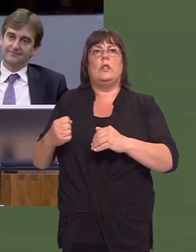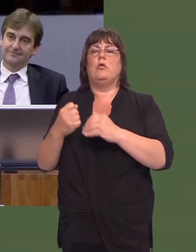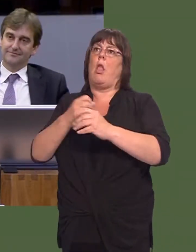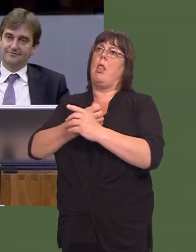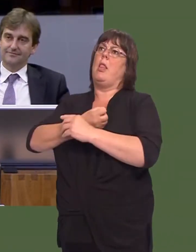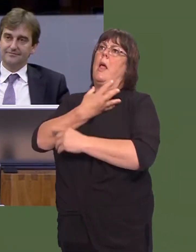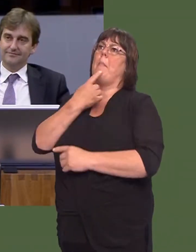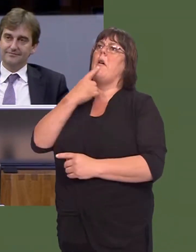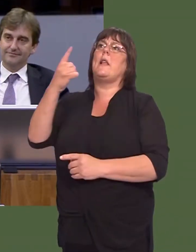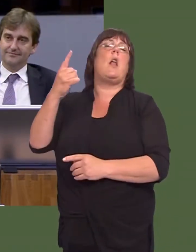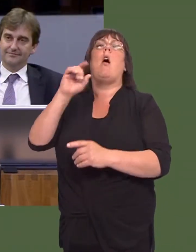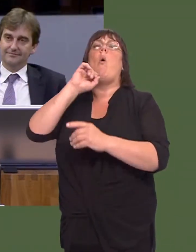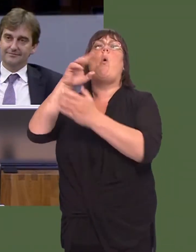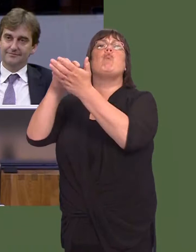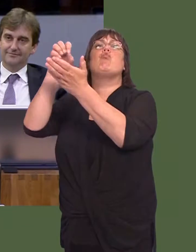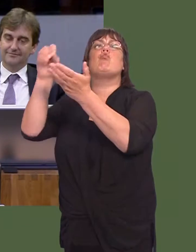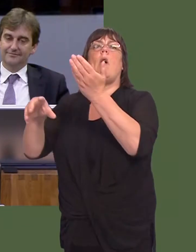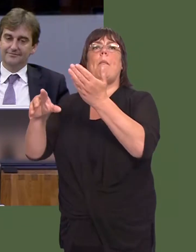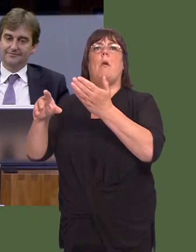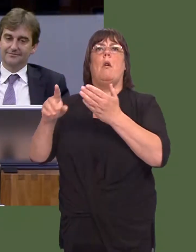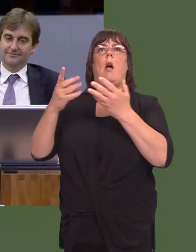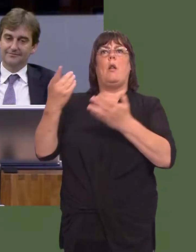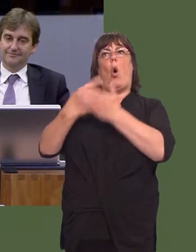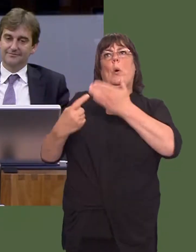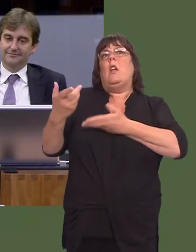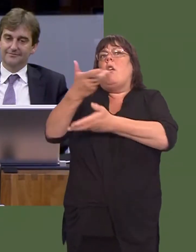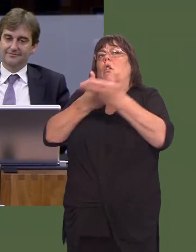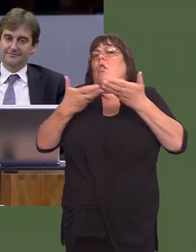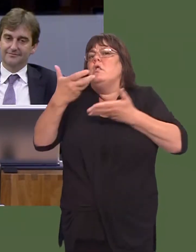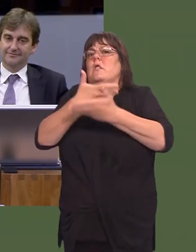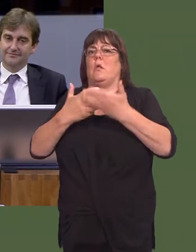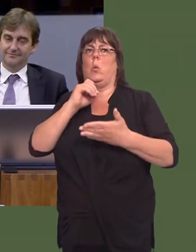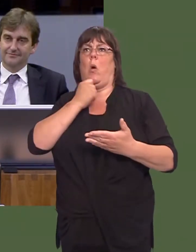Scottish Labour Party are saying that is not the case, and all that will come forward is a consultation.